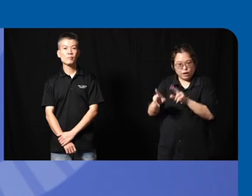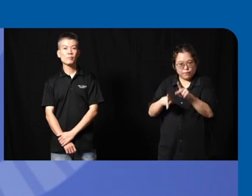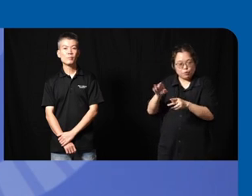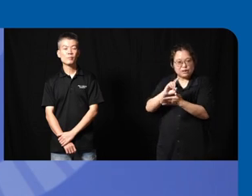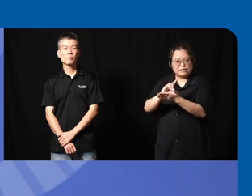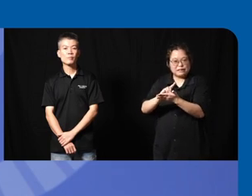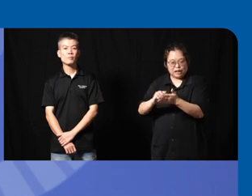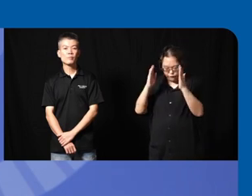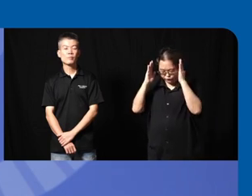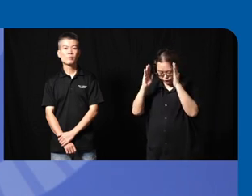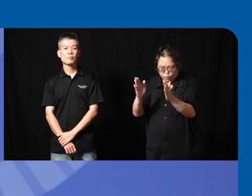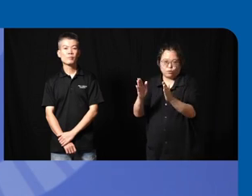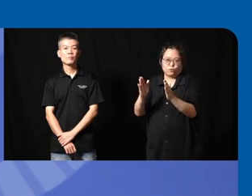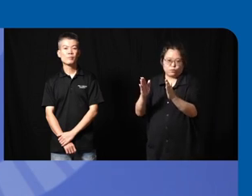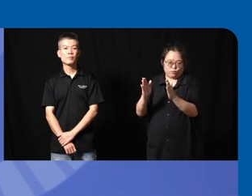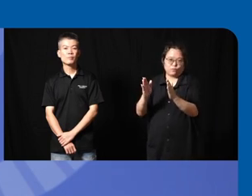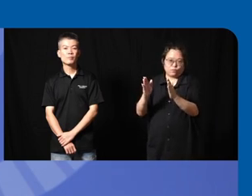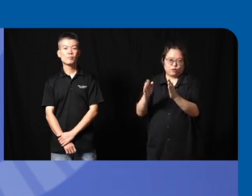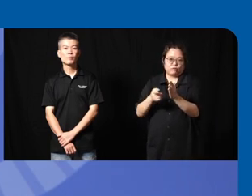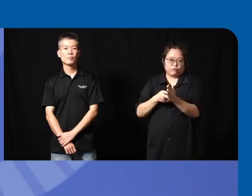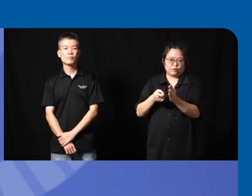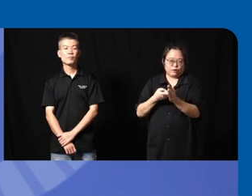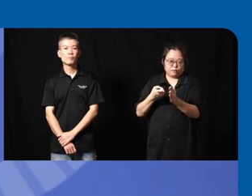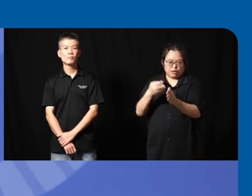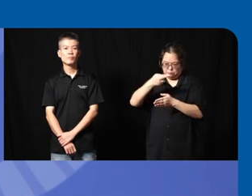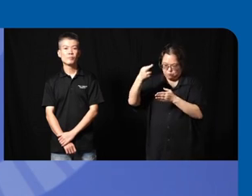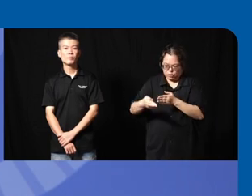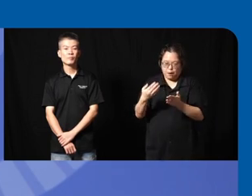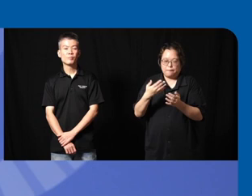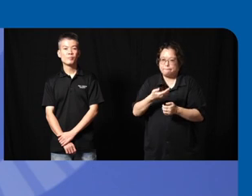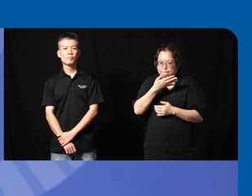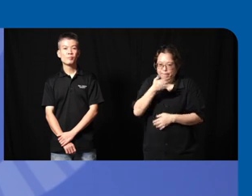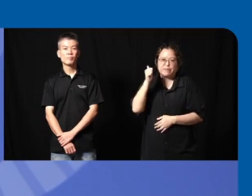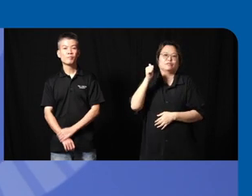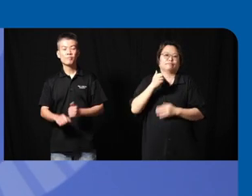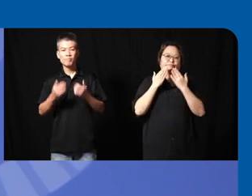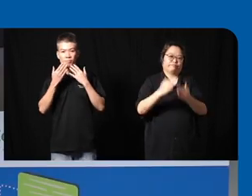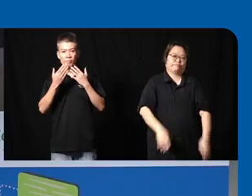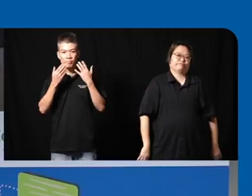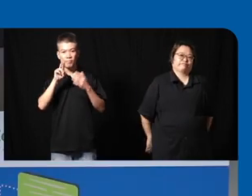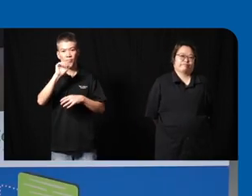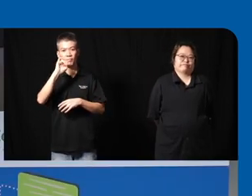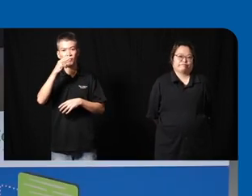and sometimes that can bear greater fruits So yeah thank you thanks Rachel if we can have few